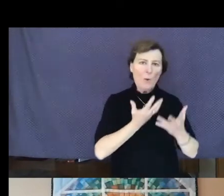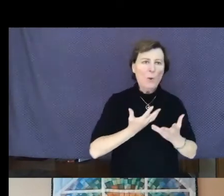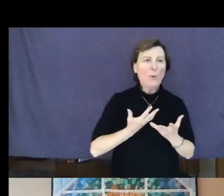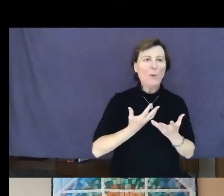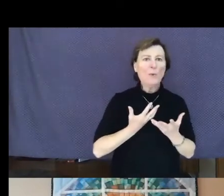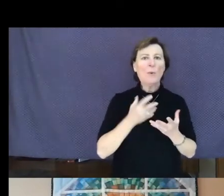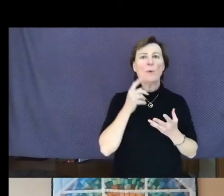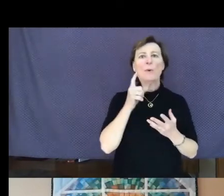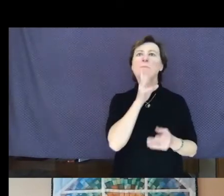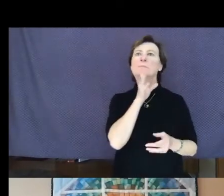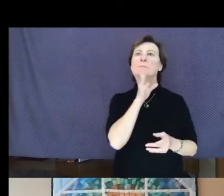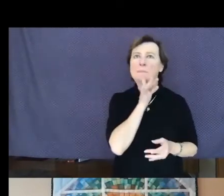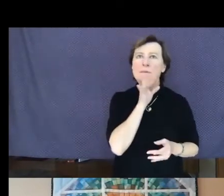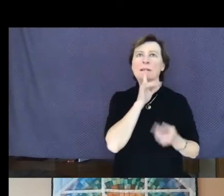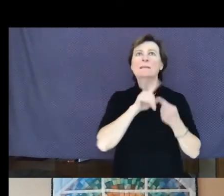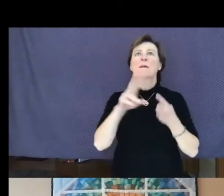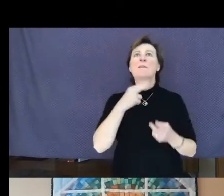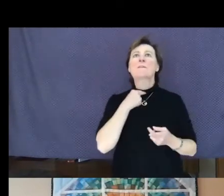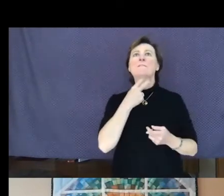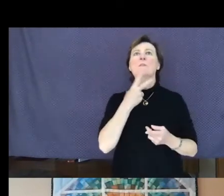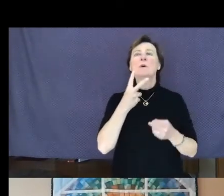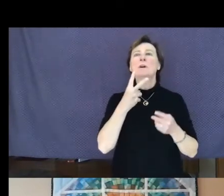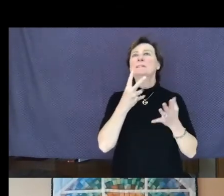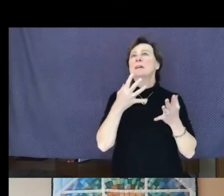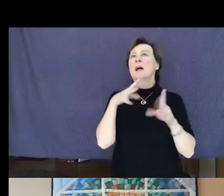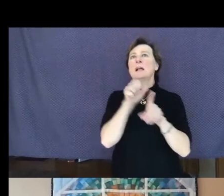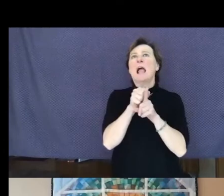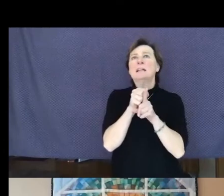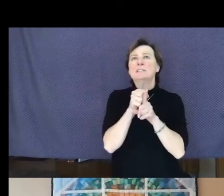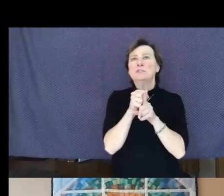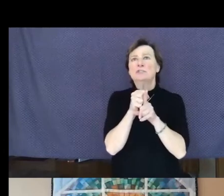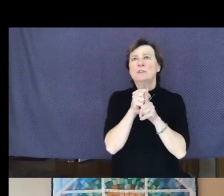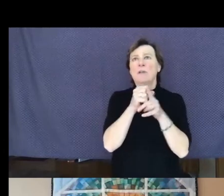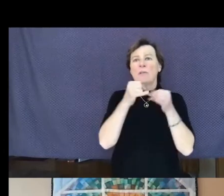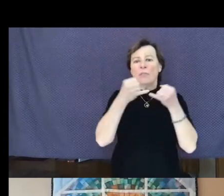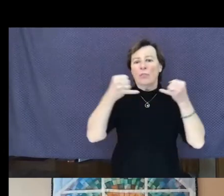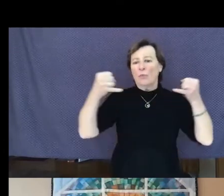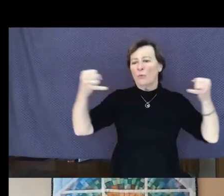catches the thread of all sorrows and you see